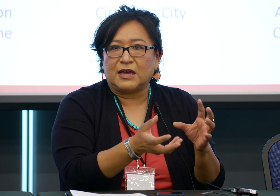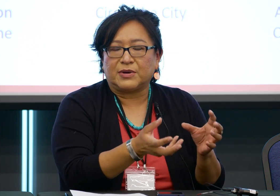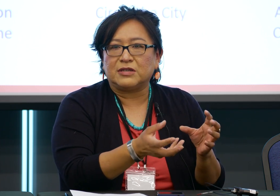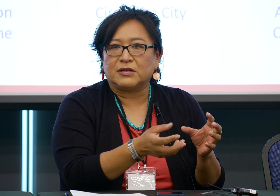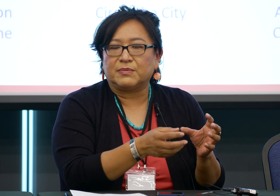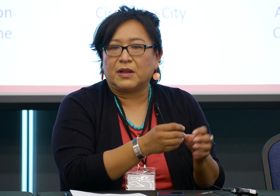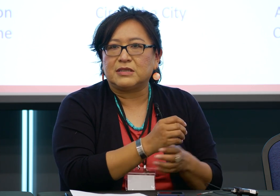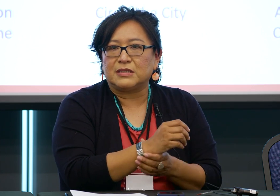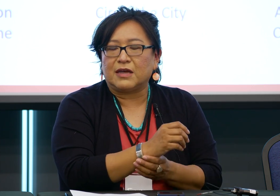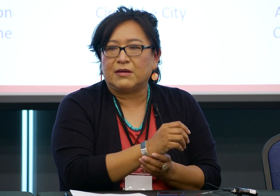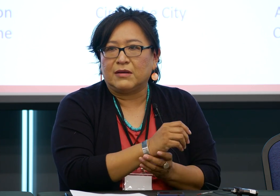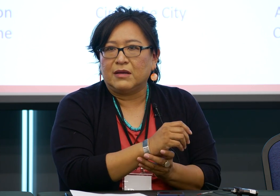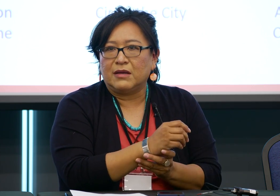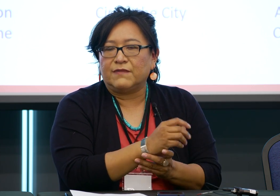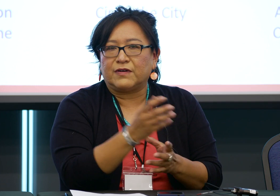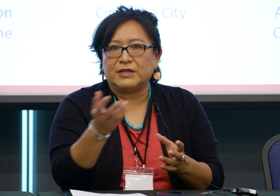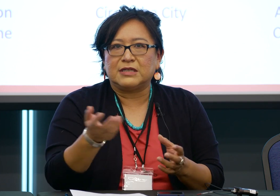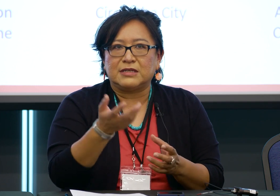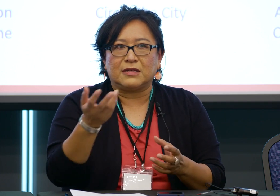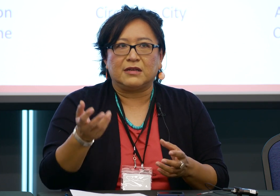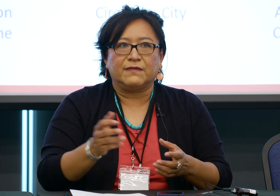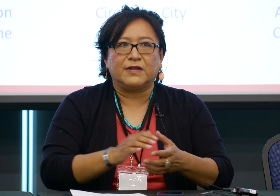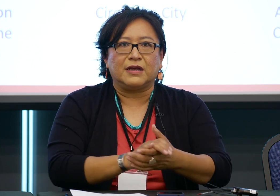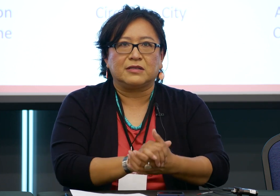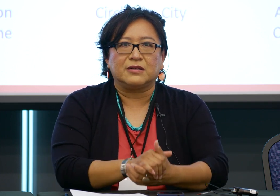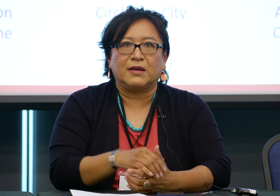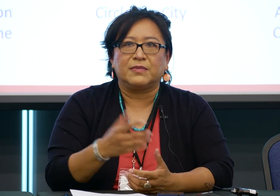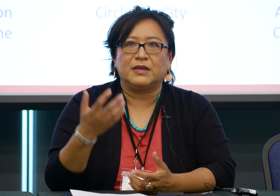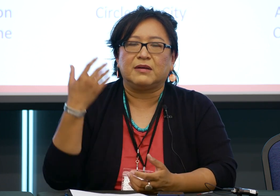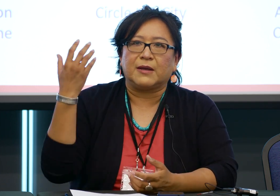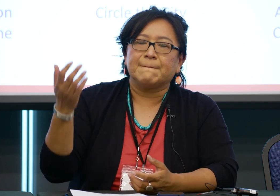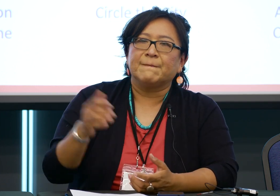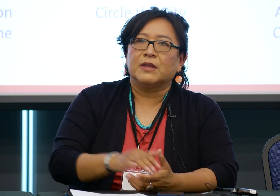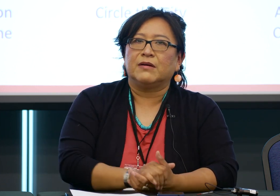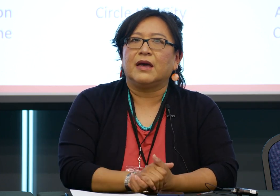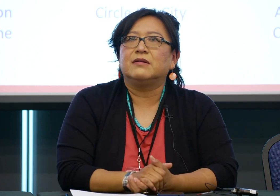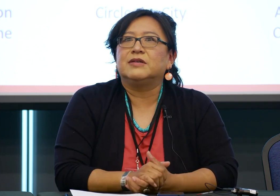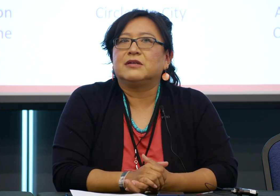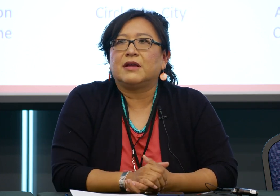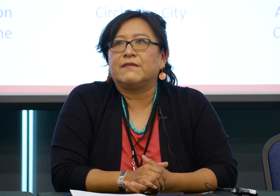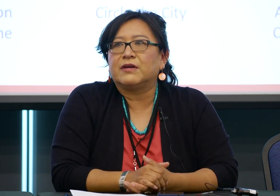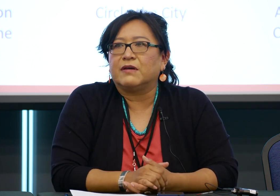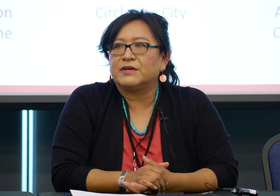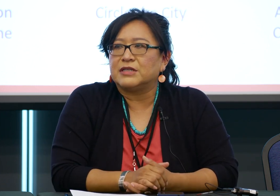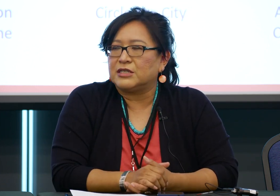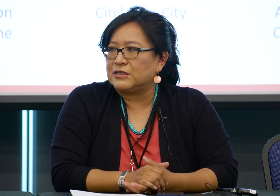that particular policy that, for instance, the flooding. So now I'm thinking about, okay, how do we start having conversations